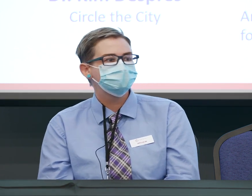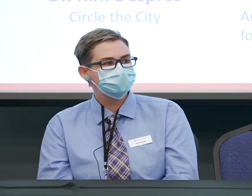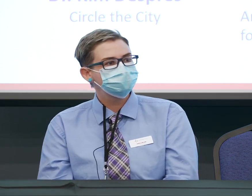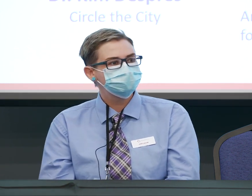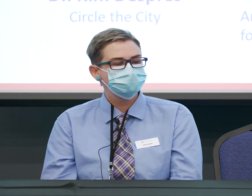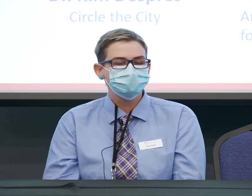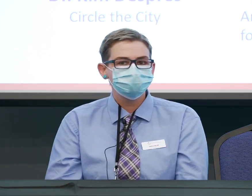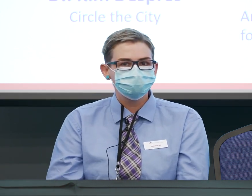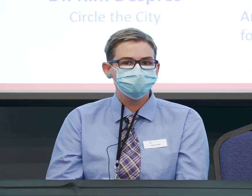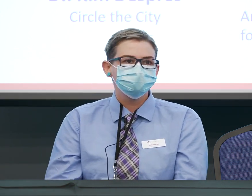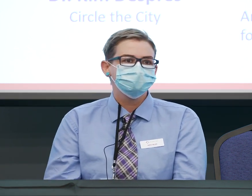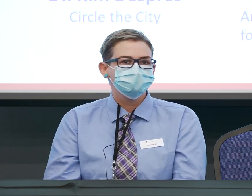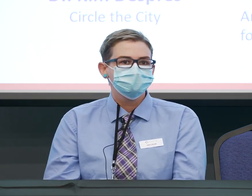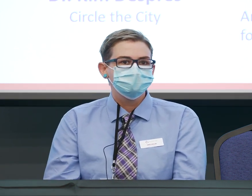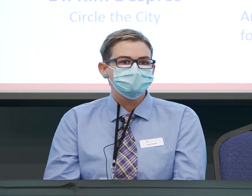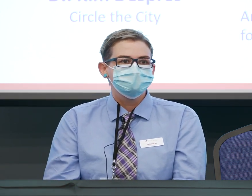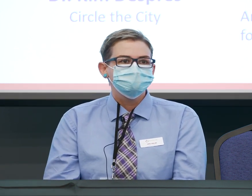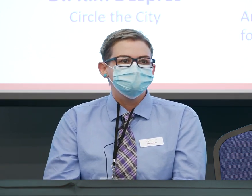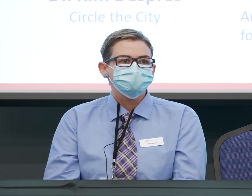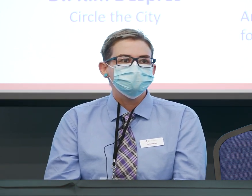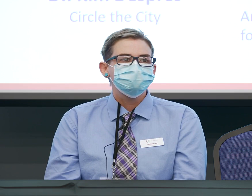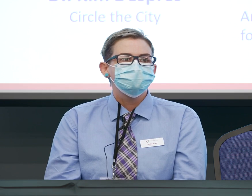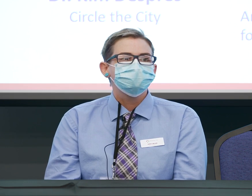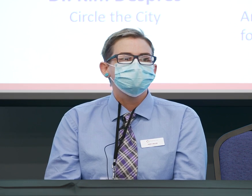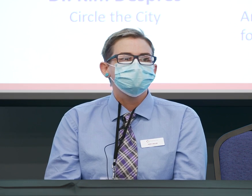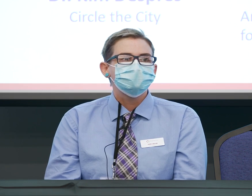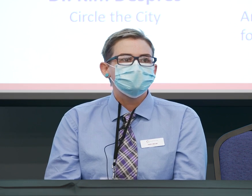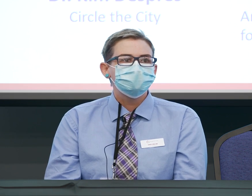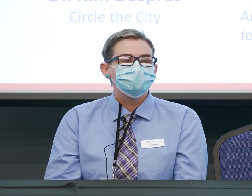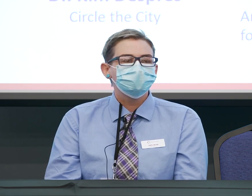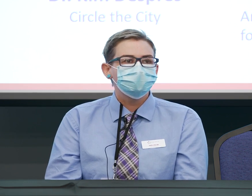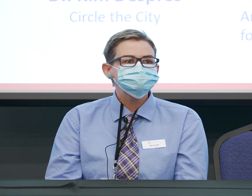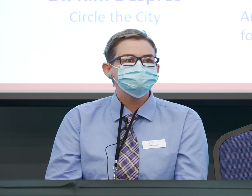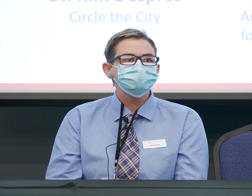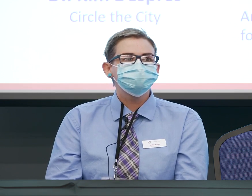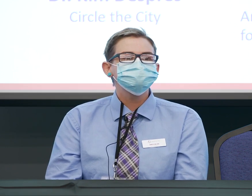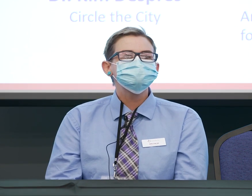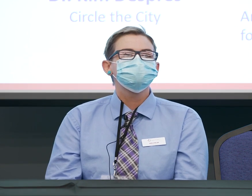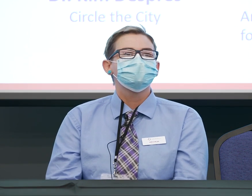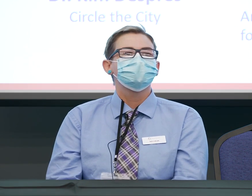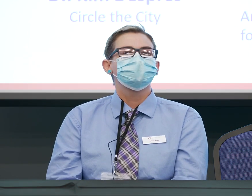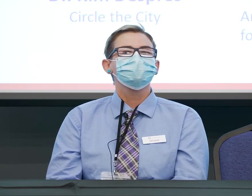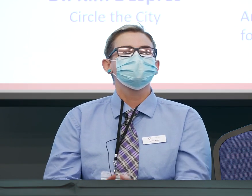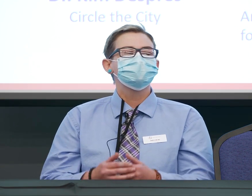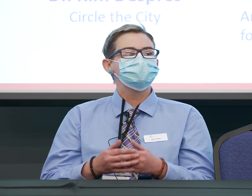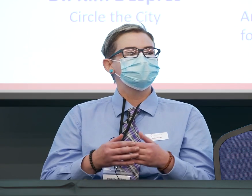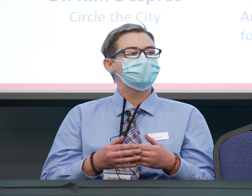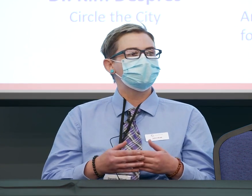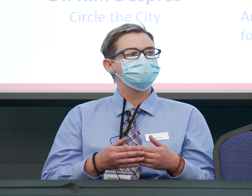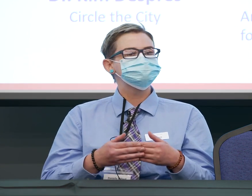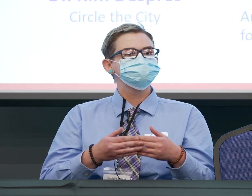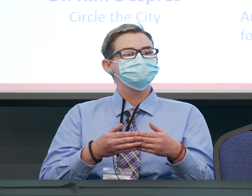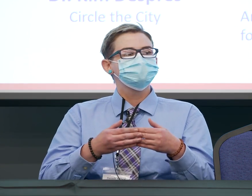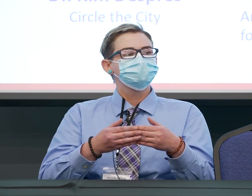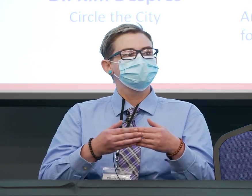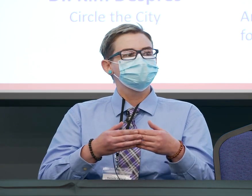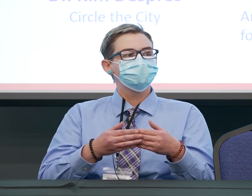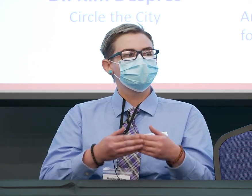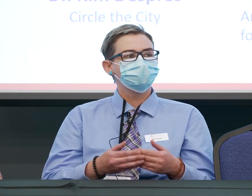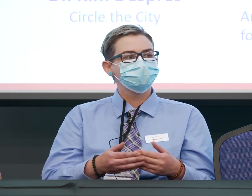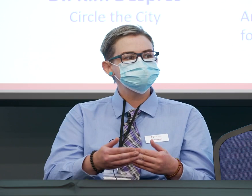But if the hospitals are looking at the homeless